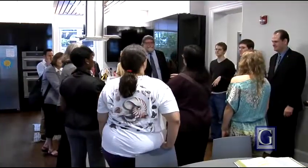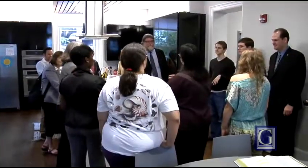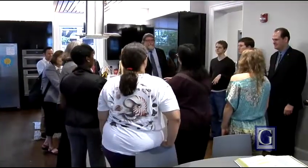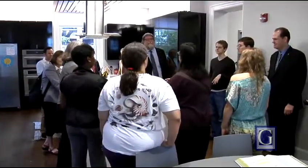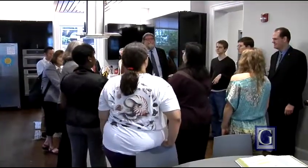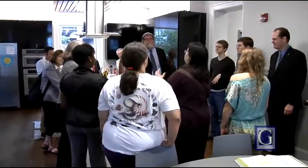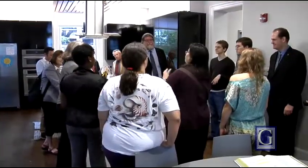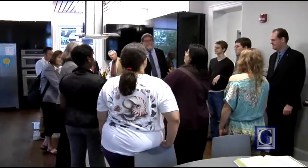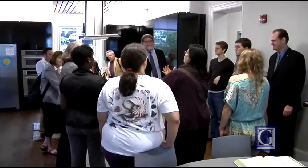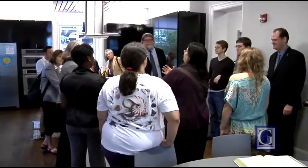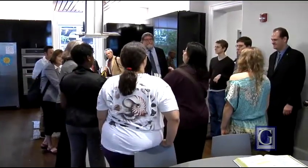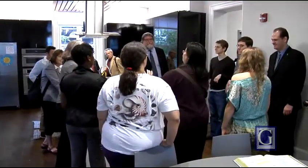We really appreciate that.